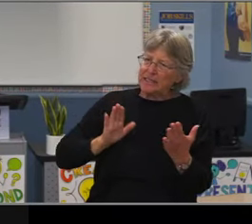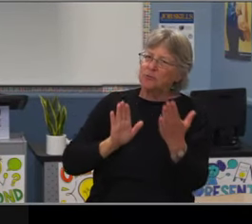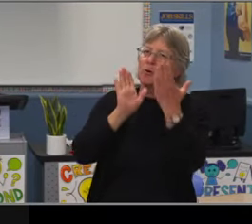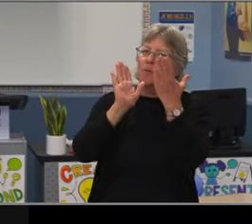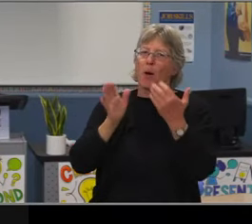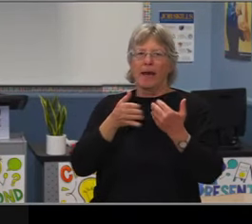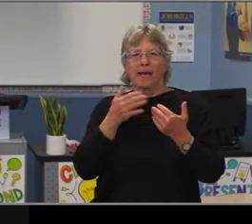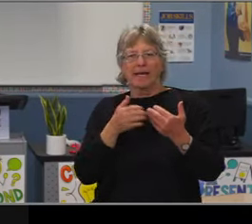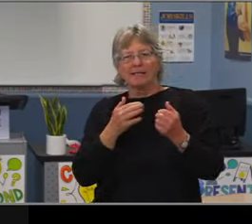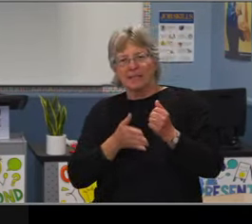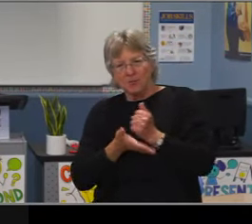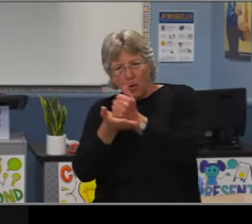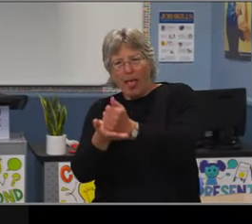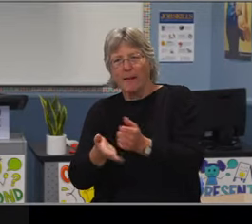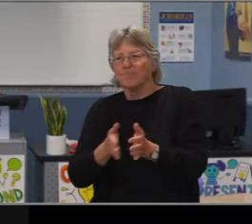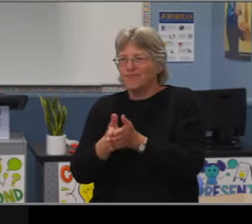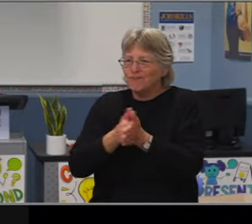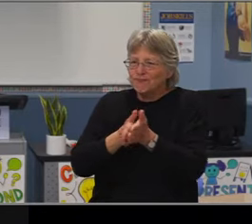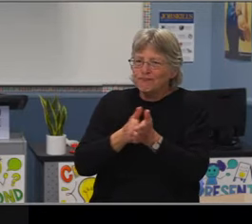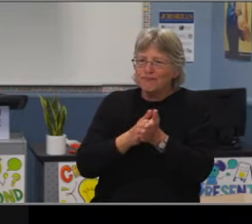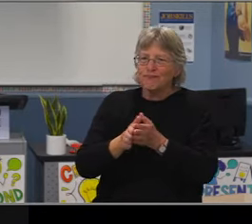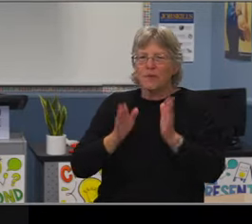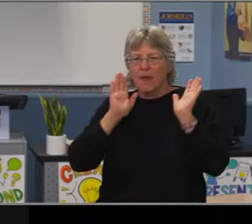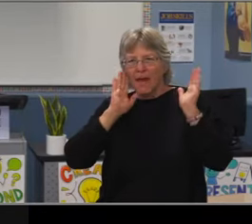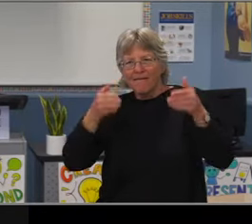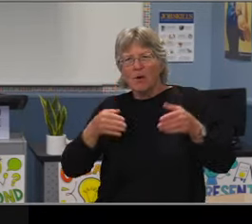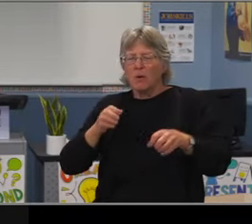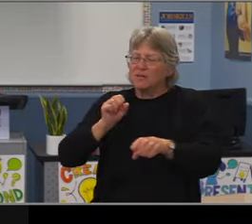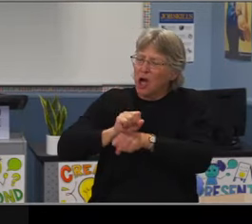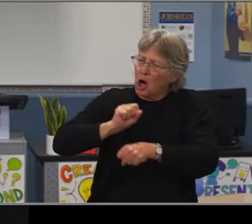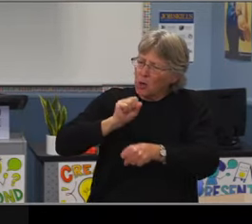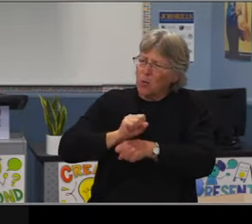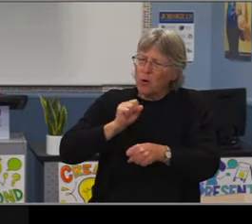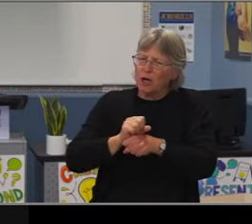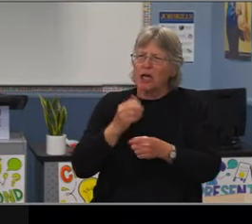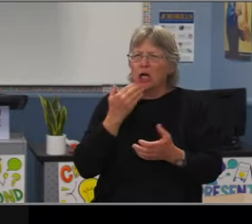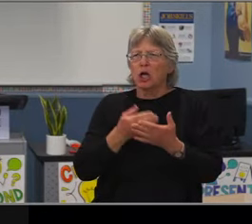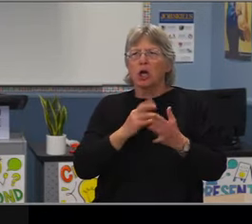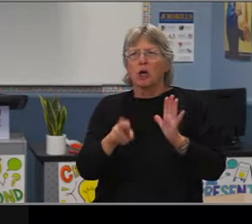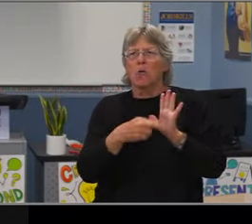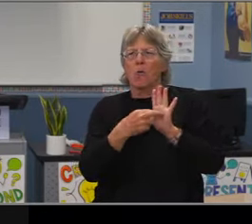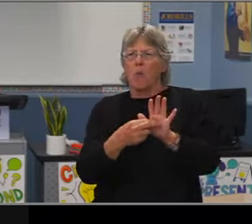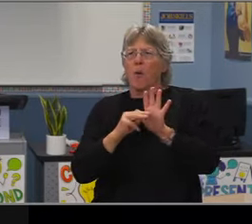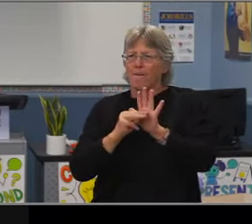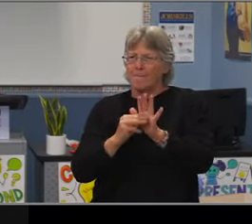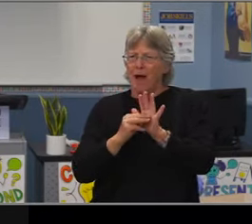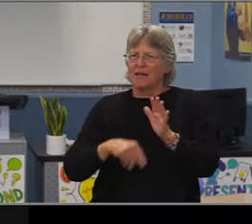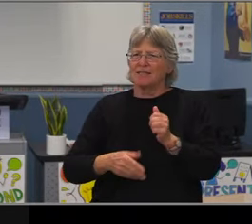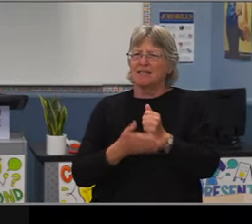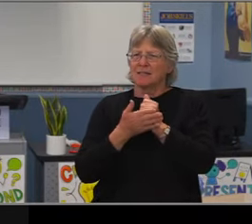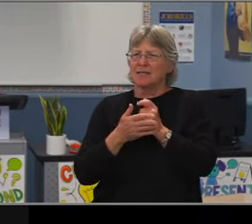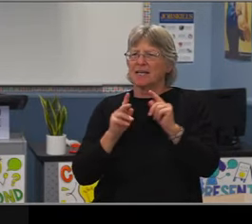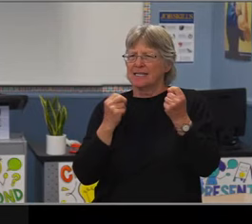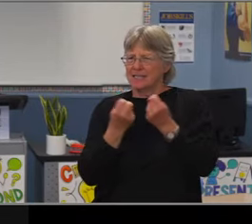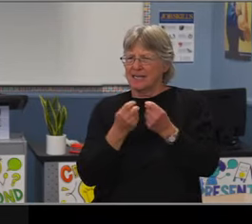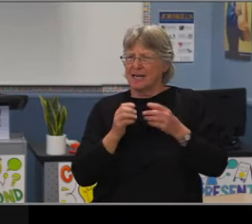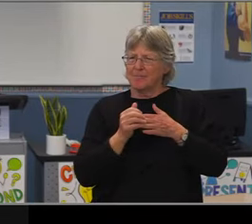And there's been a 30% increase in the proportion of LatinX students enrolled in middle school math, accelerated math.